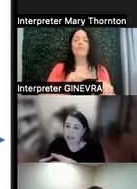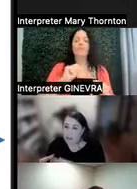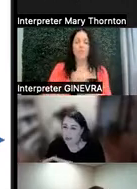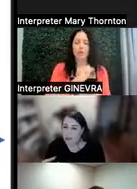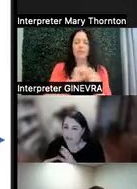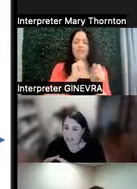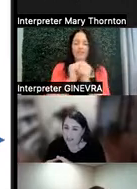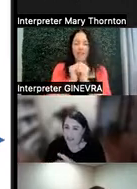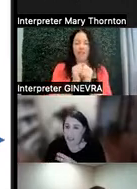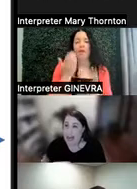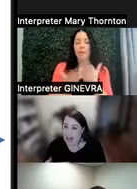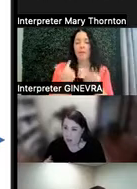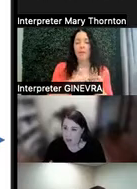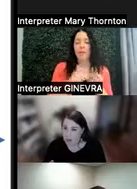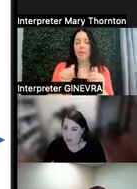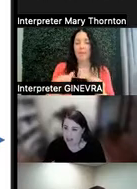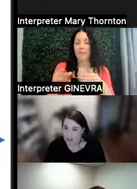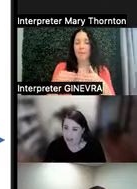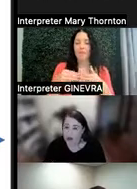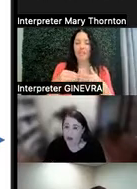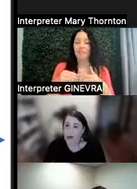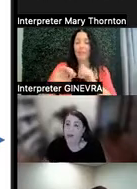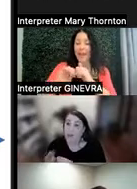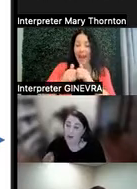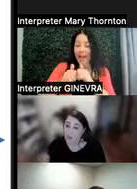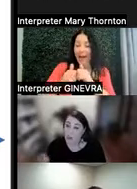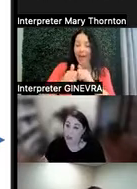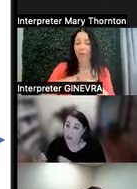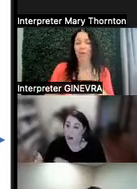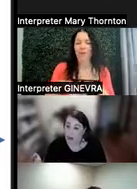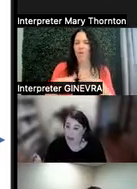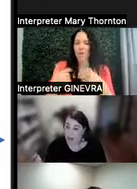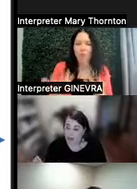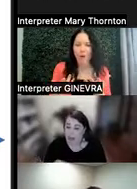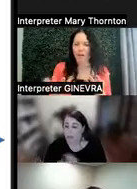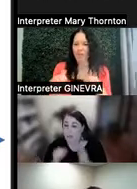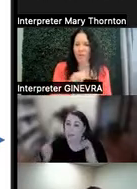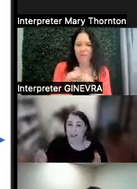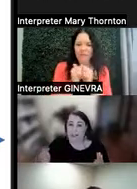be more flexible in how we work together, or in what we're working on.